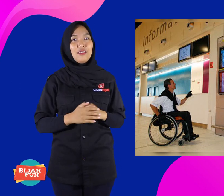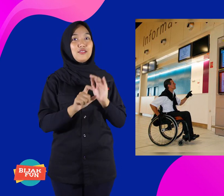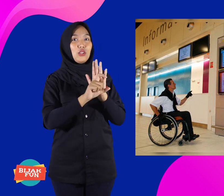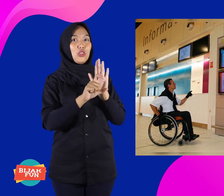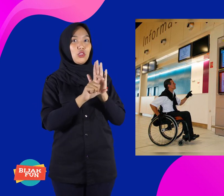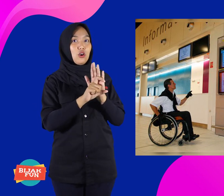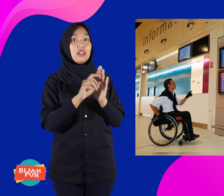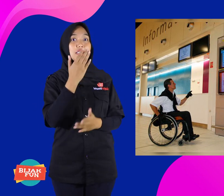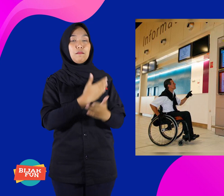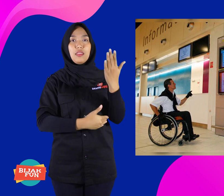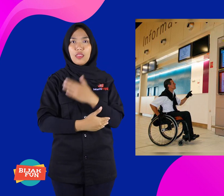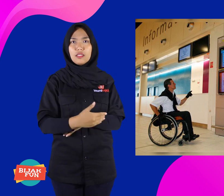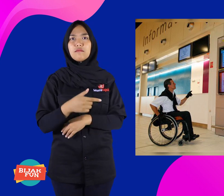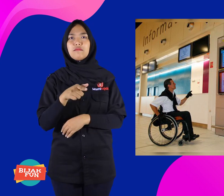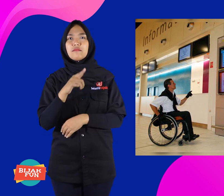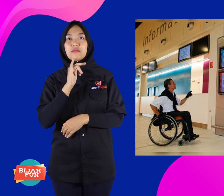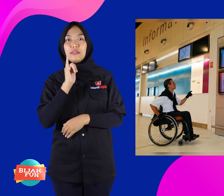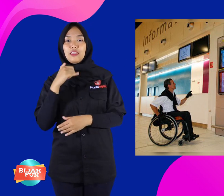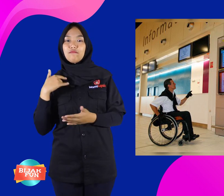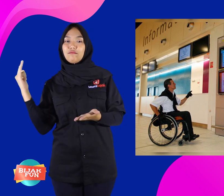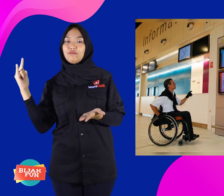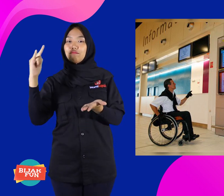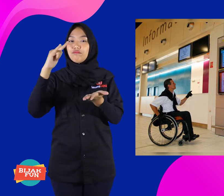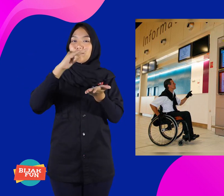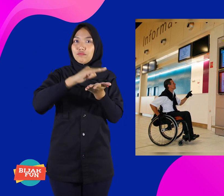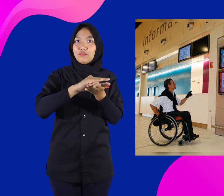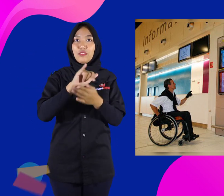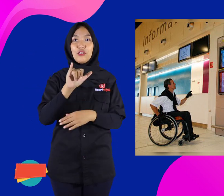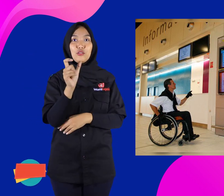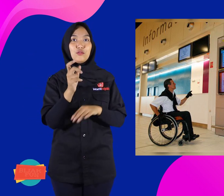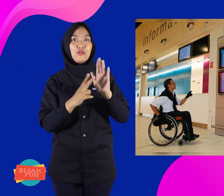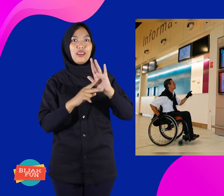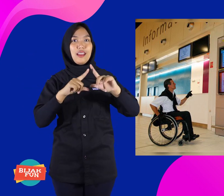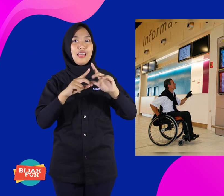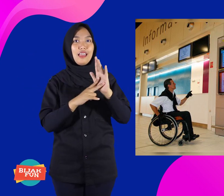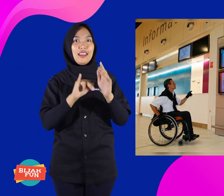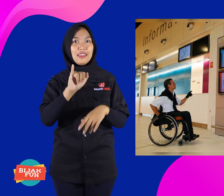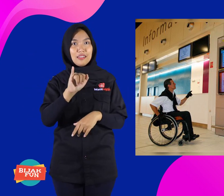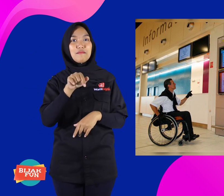For example, friends with disabilities come to Greece,